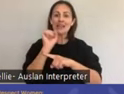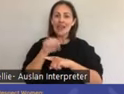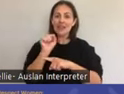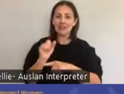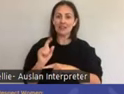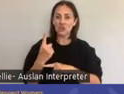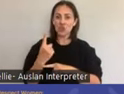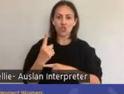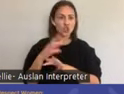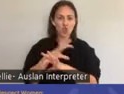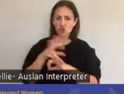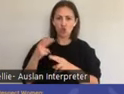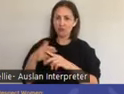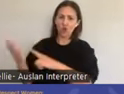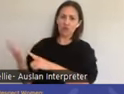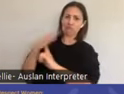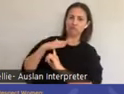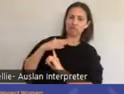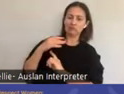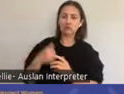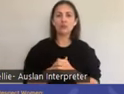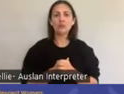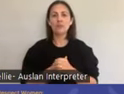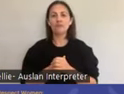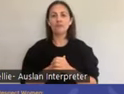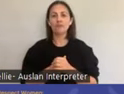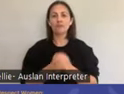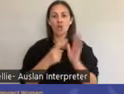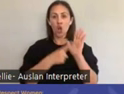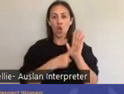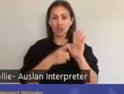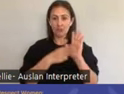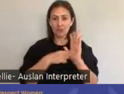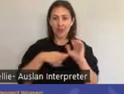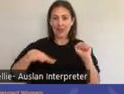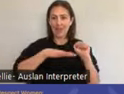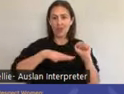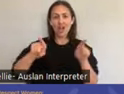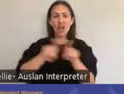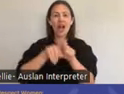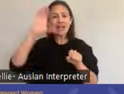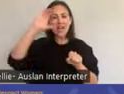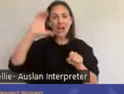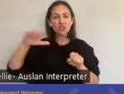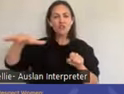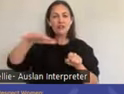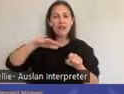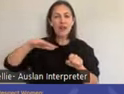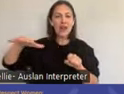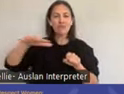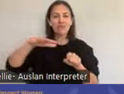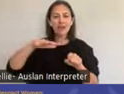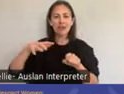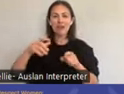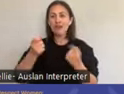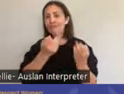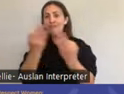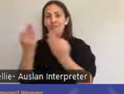The Loddon Mallee region is predominantly rural in nature, which presents particular challenges in sexual and reproductive health related to service availability,